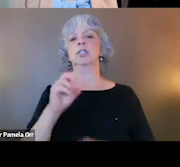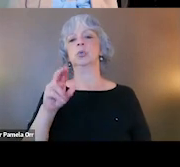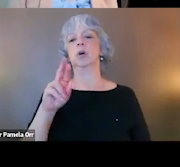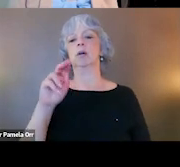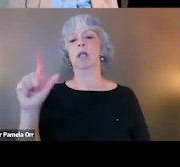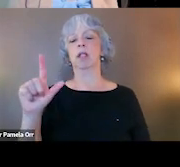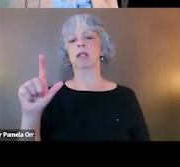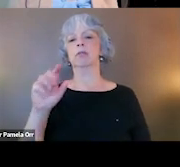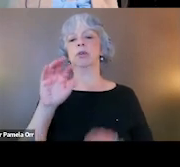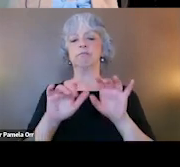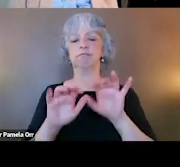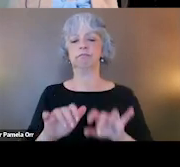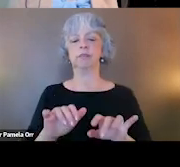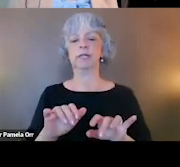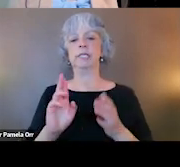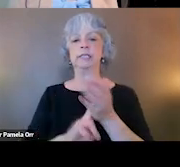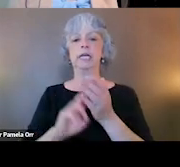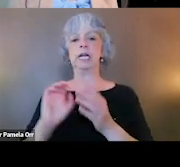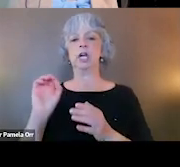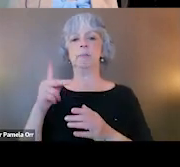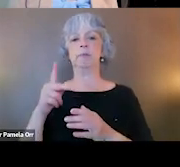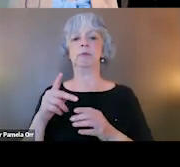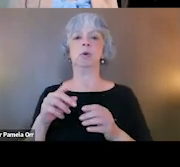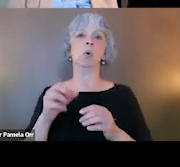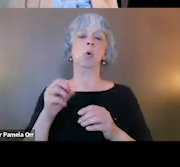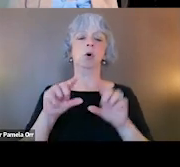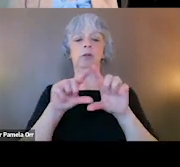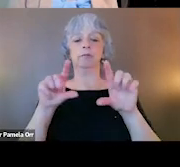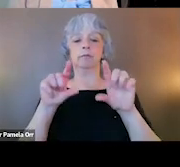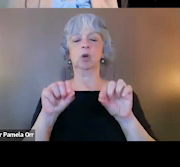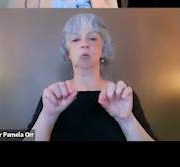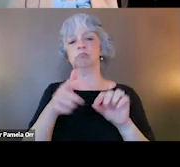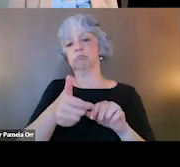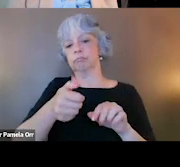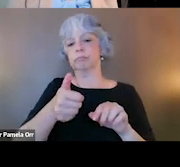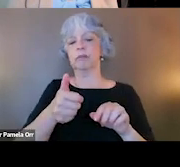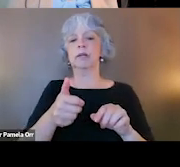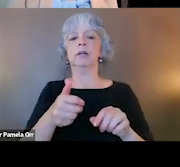You can also scan this QR code and then Ashley also just drop that URL in the chat.